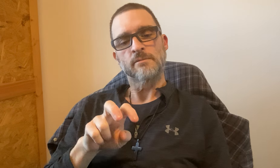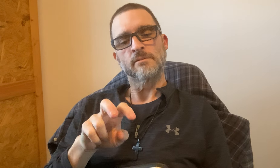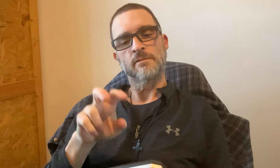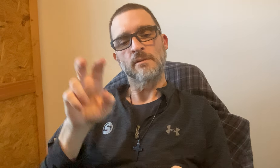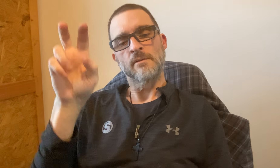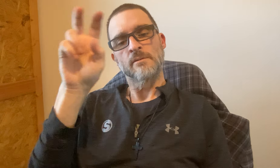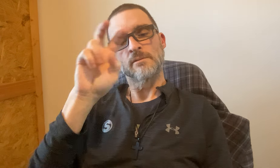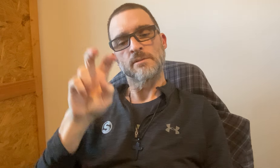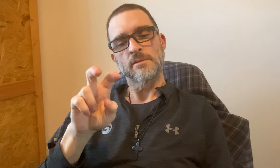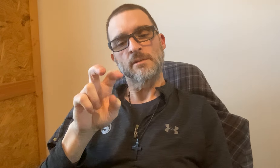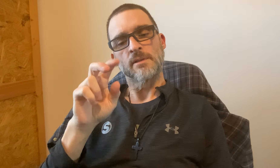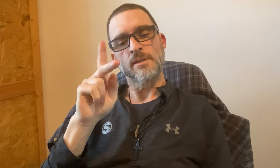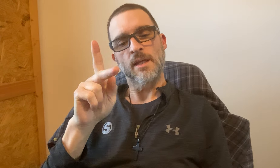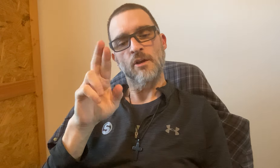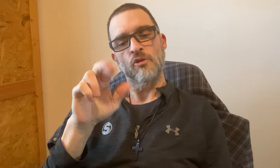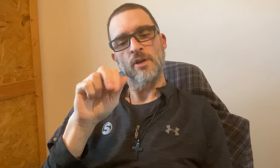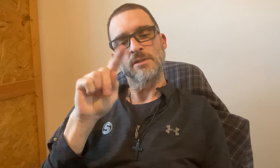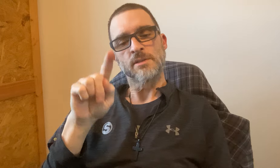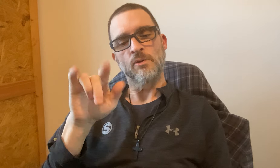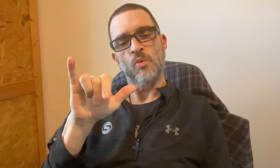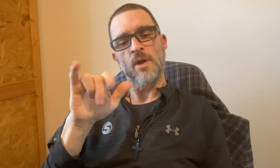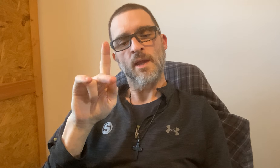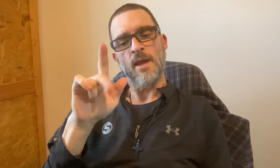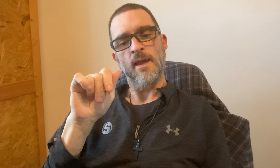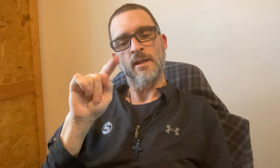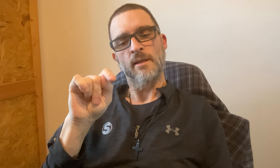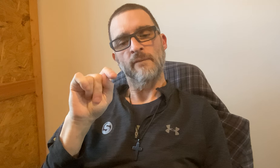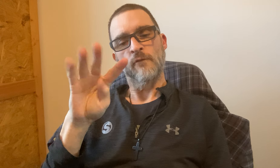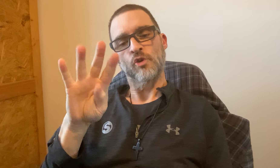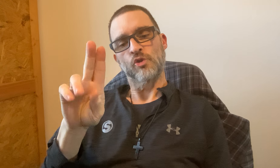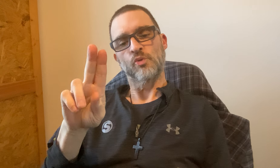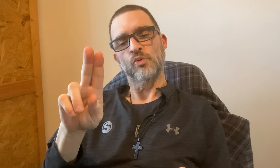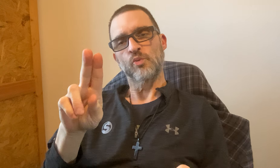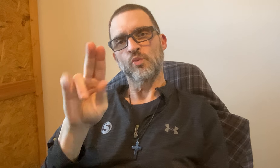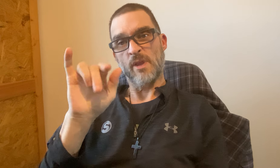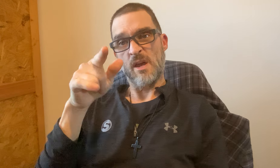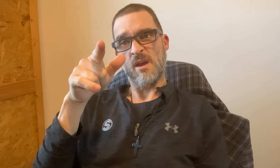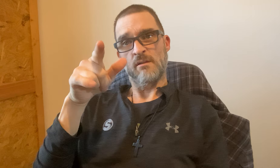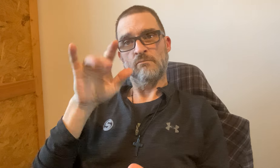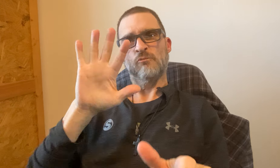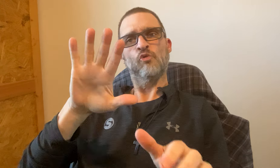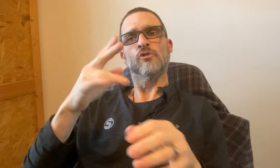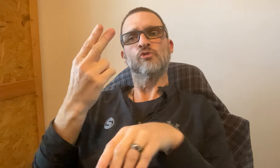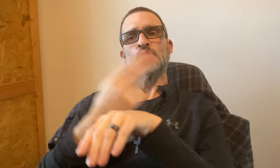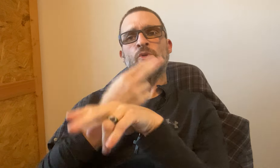The username for CashApp starts with $ -- $krazykat4u